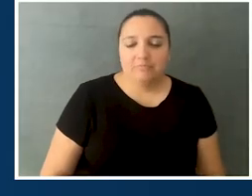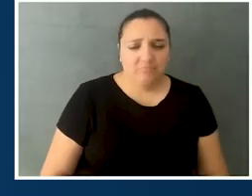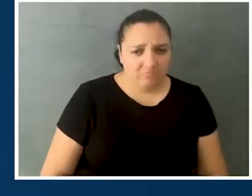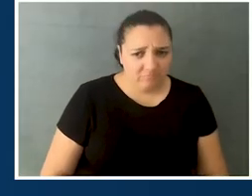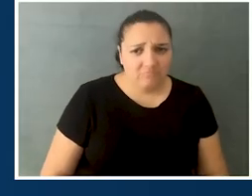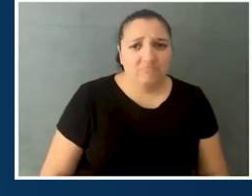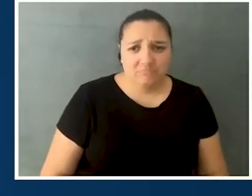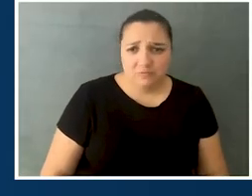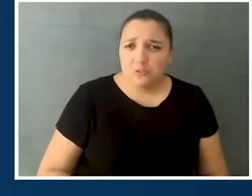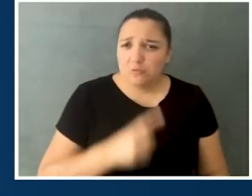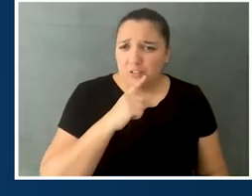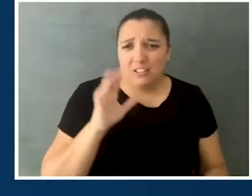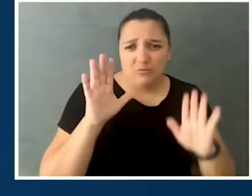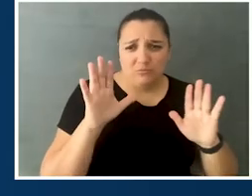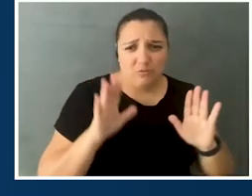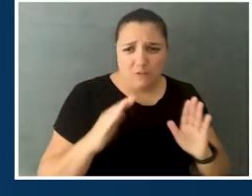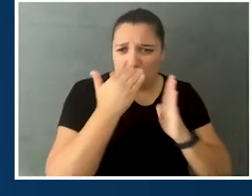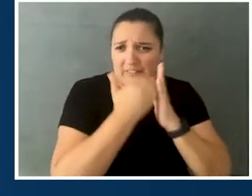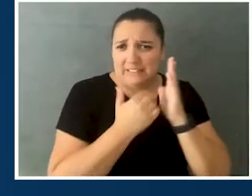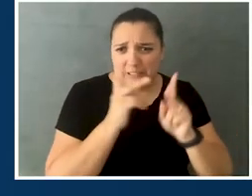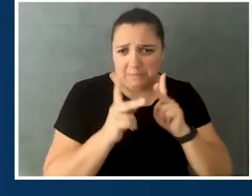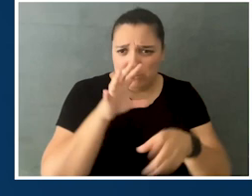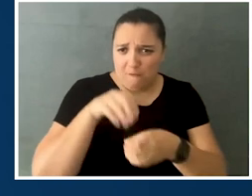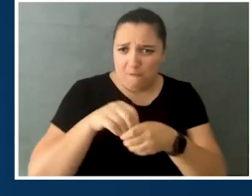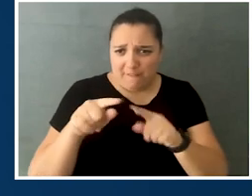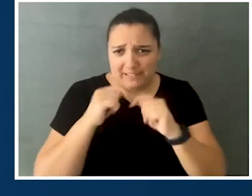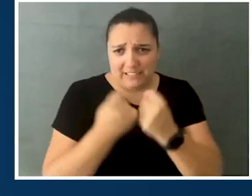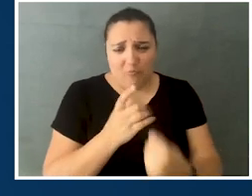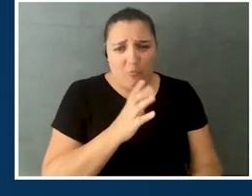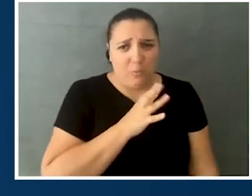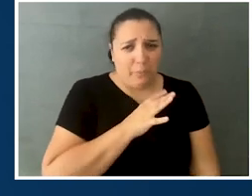What an extraordinary list of people that you have working on this team,